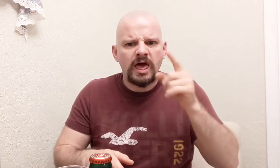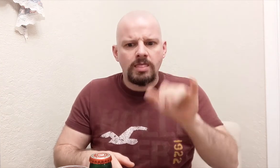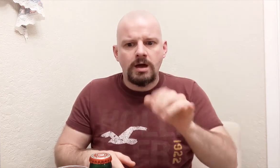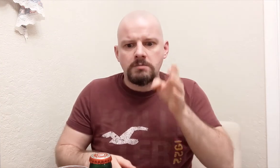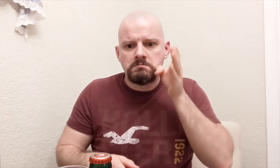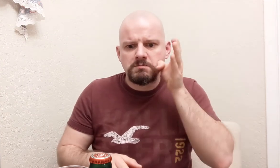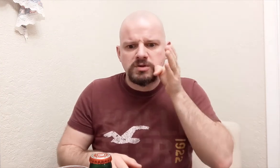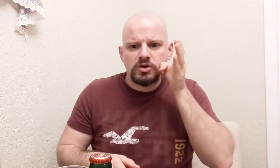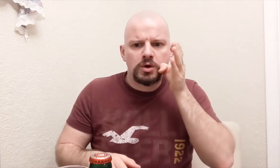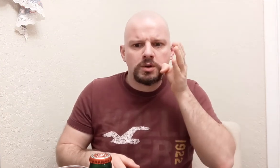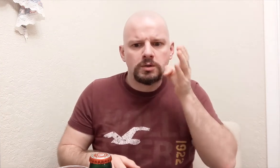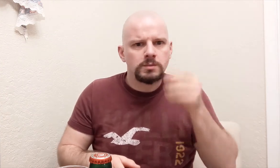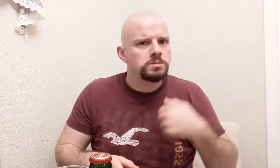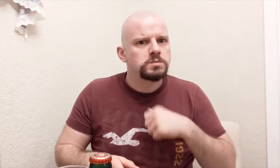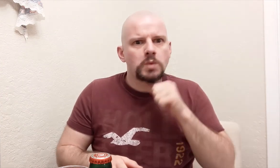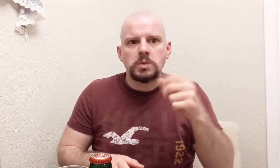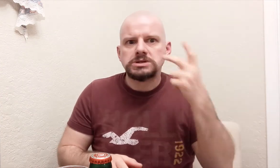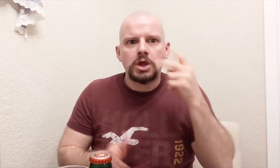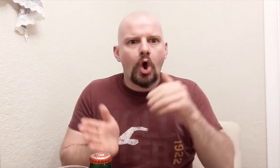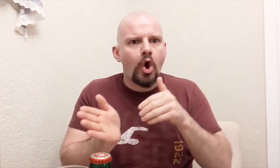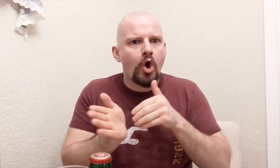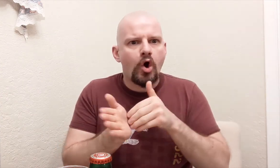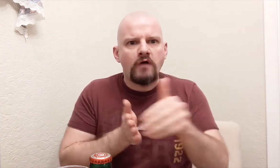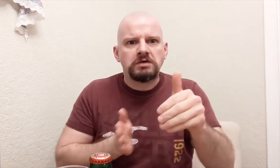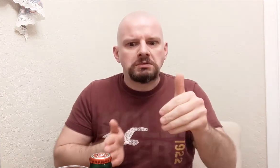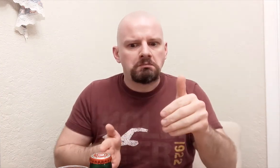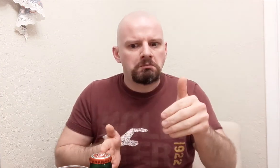You know that beer I do not see often...